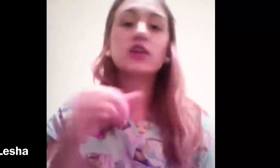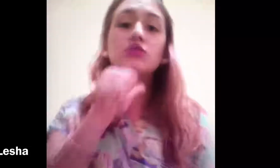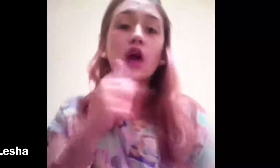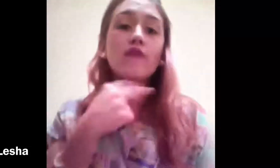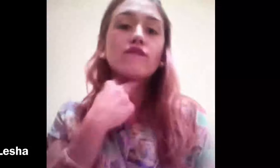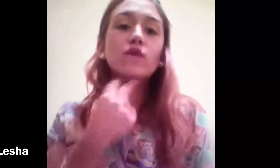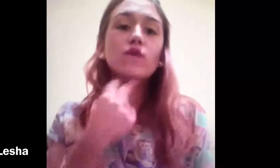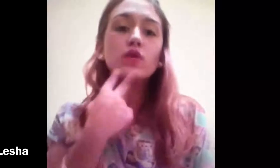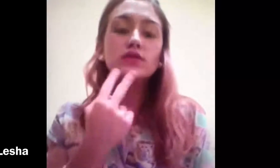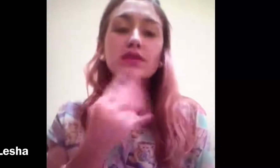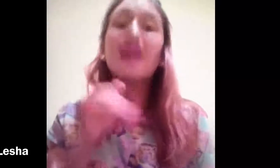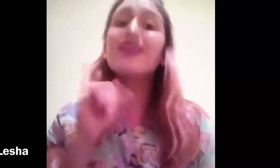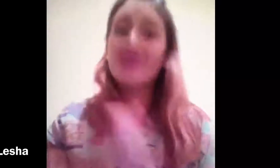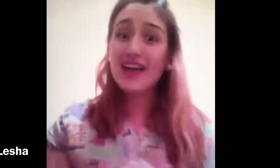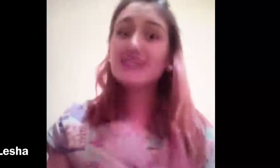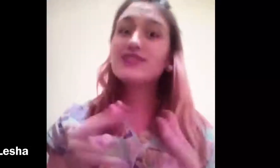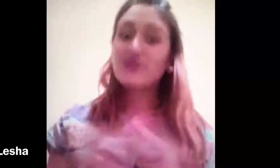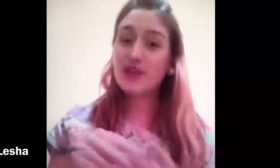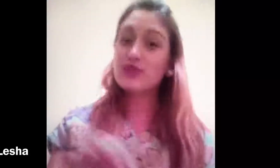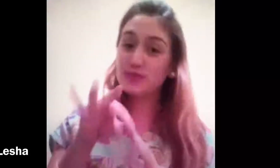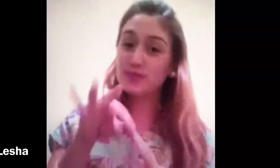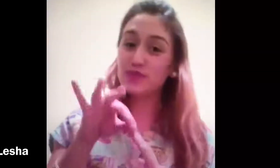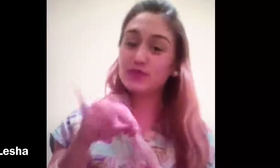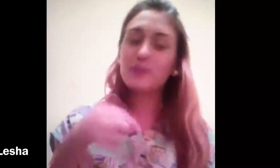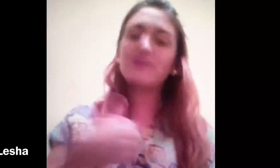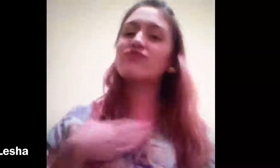And not your voice... That's unique!